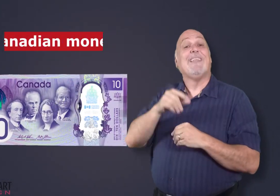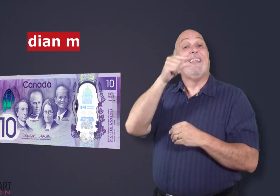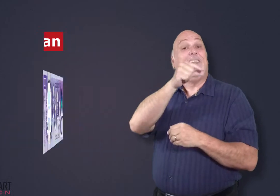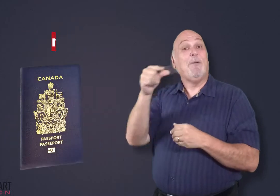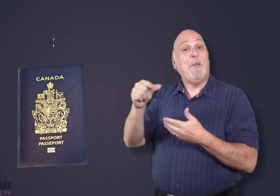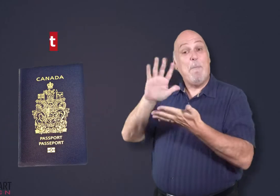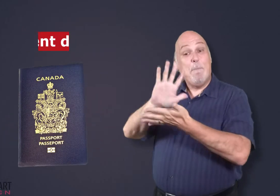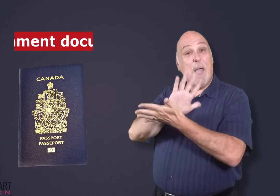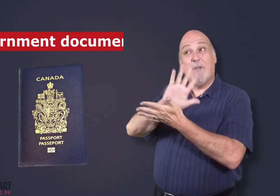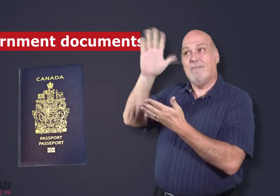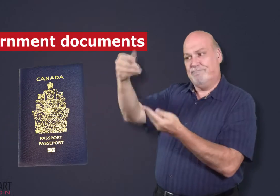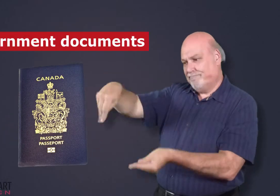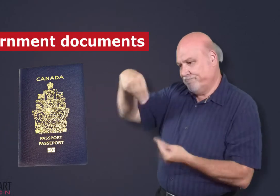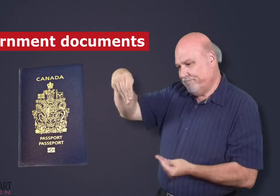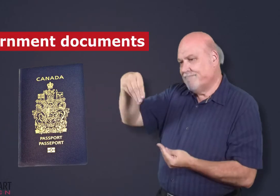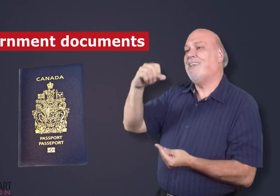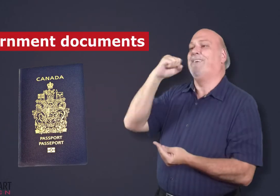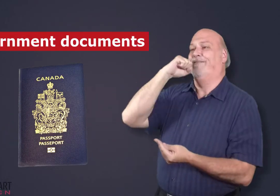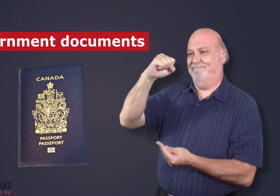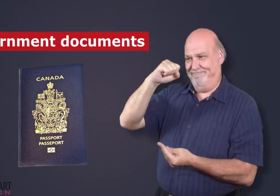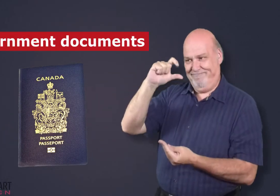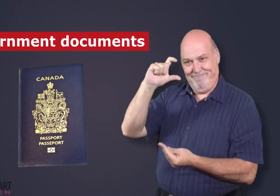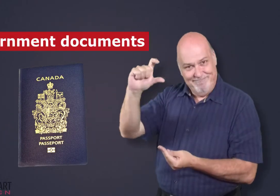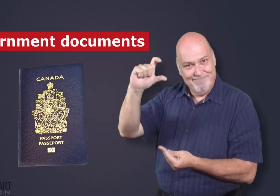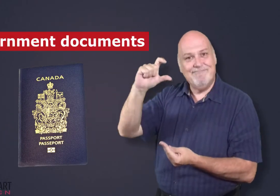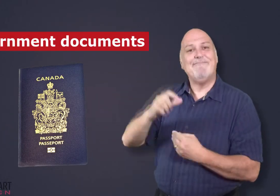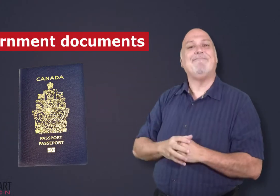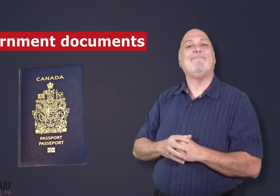on government documents,